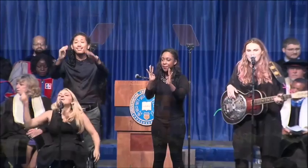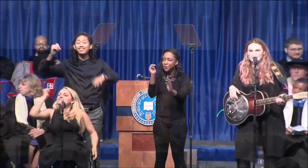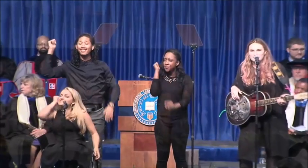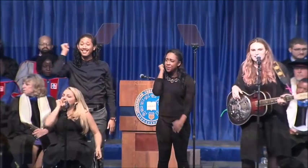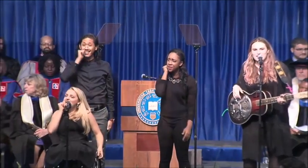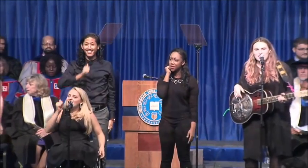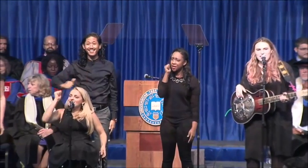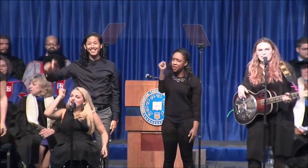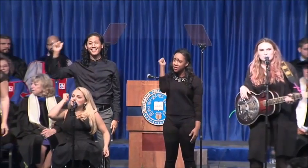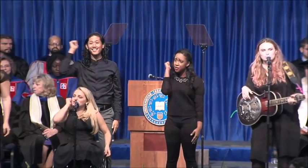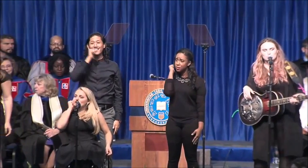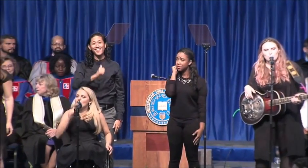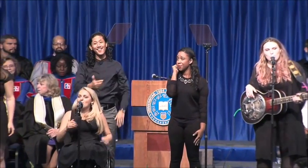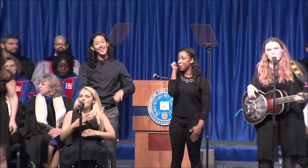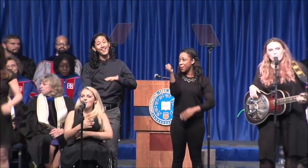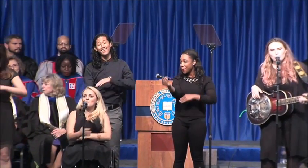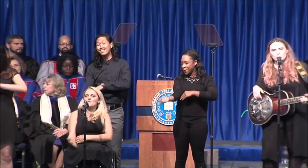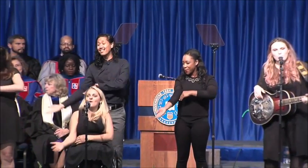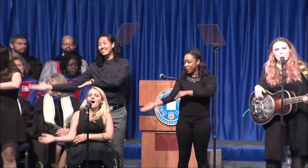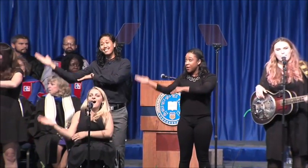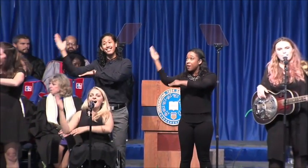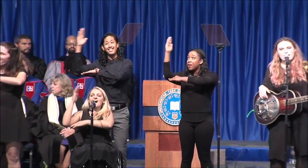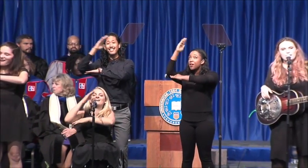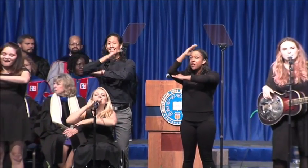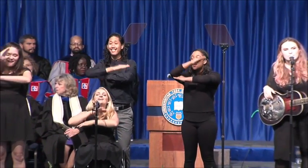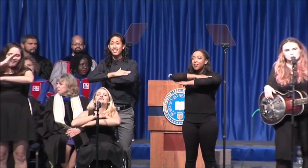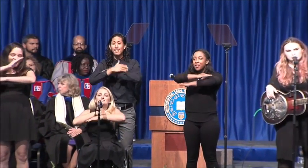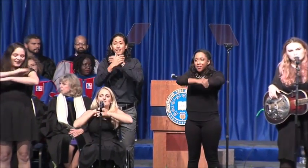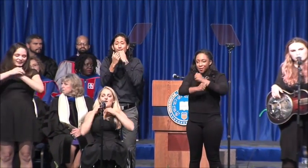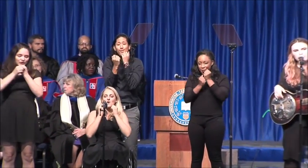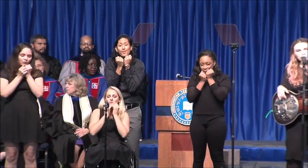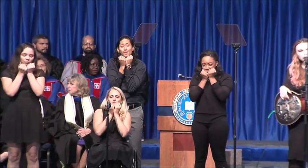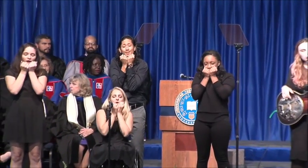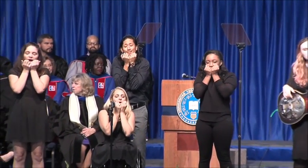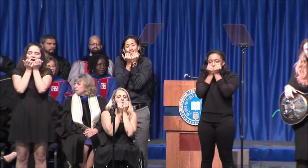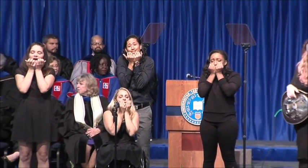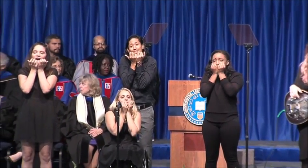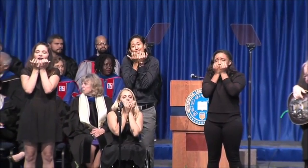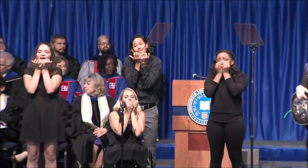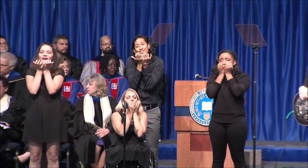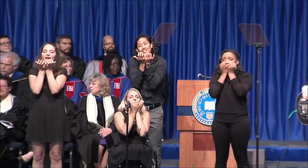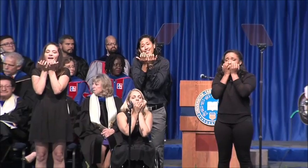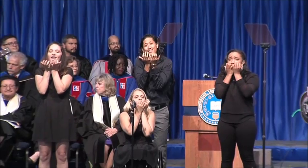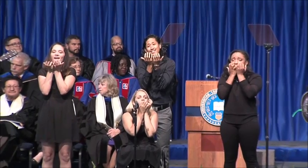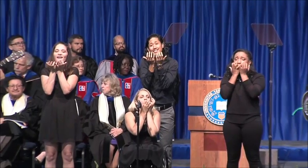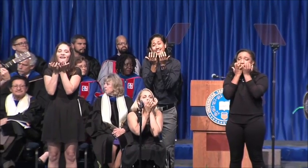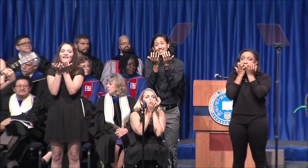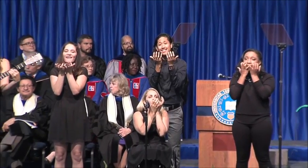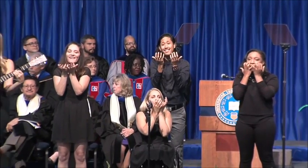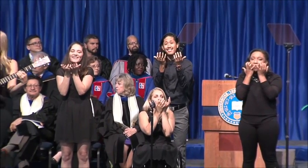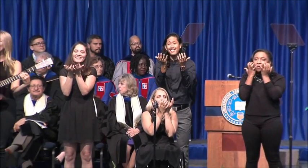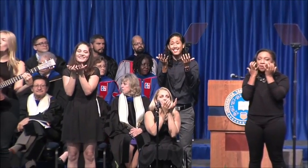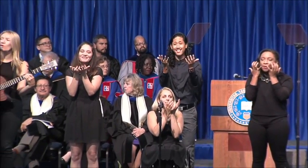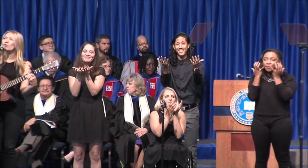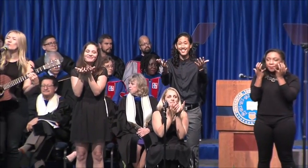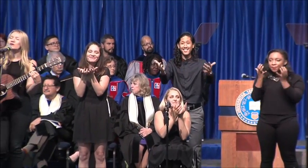The day so wild, so warm